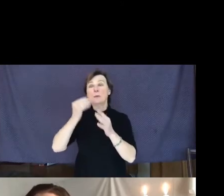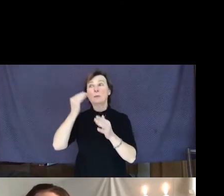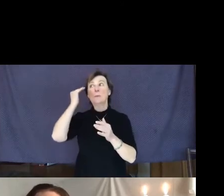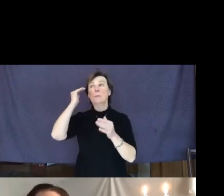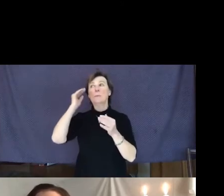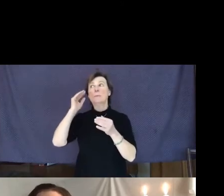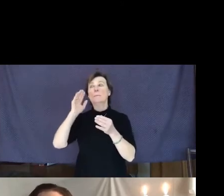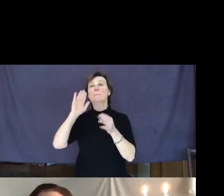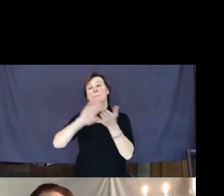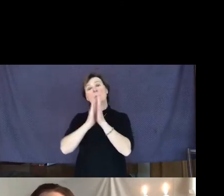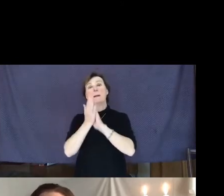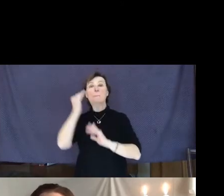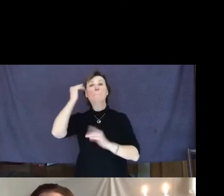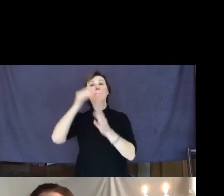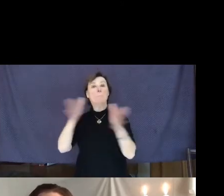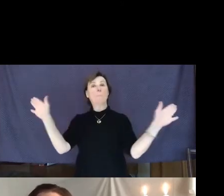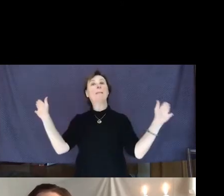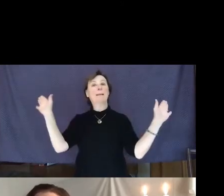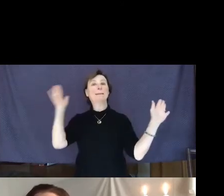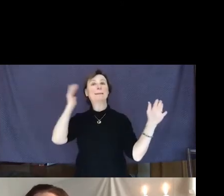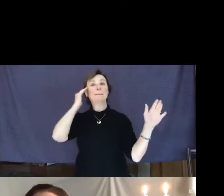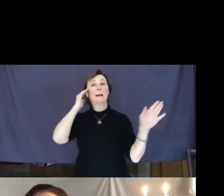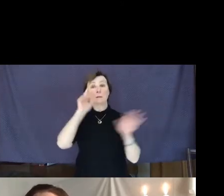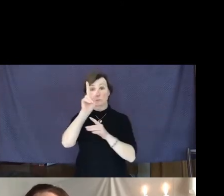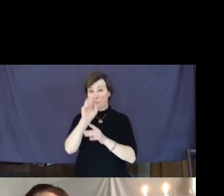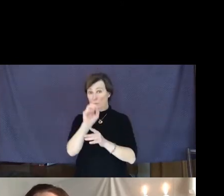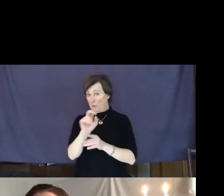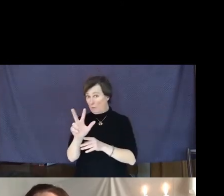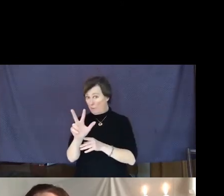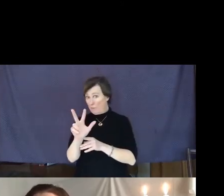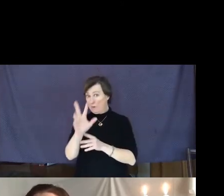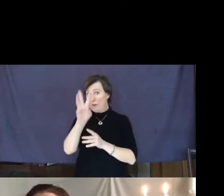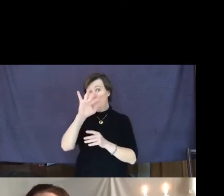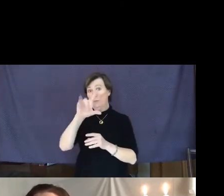In 2003, Willamette University Alumni Magazine